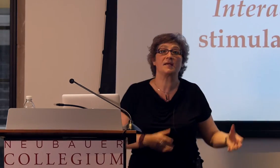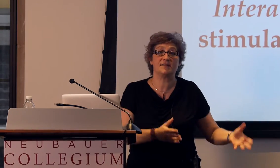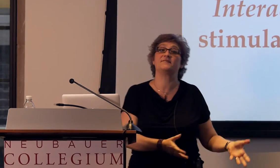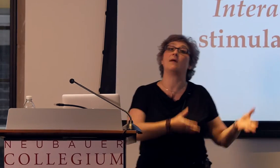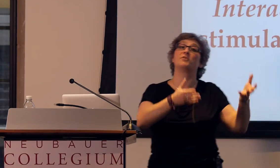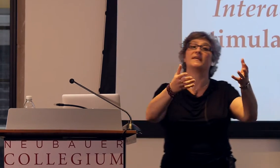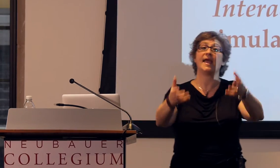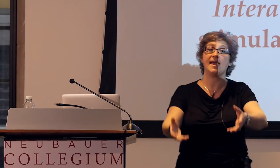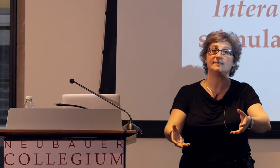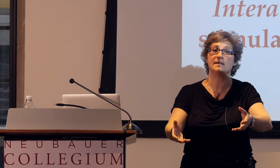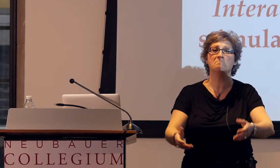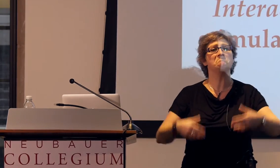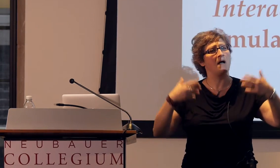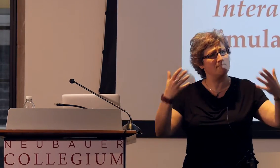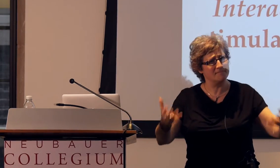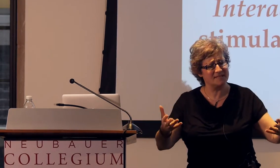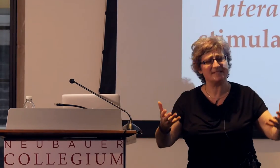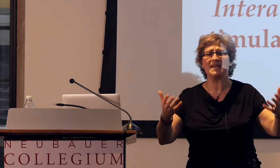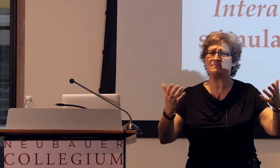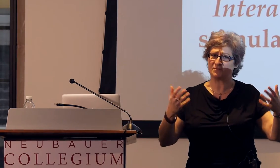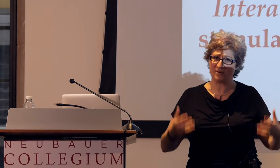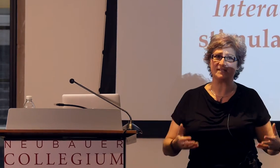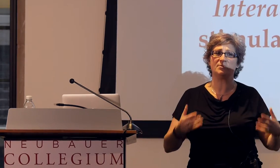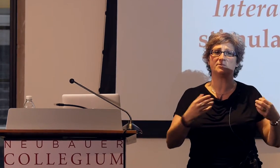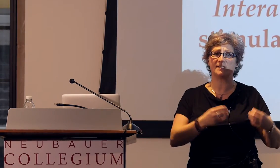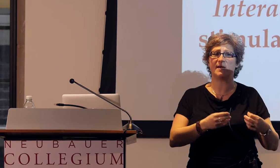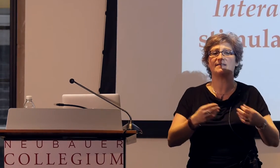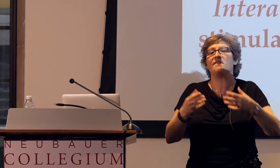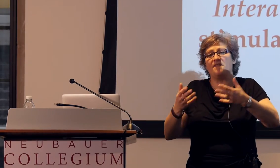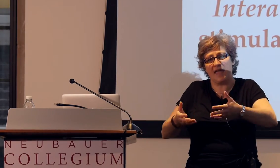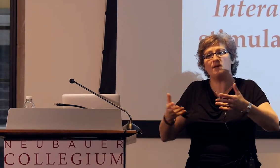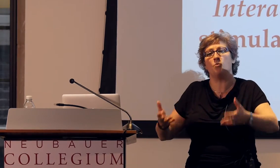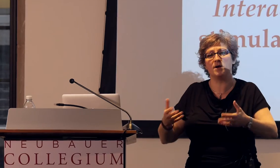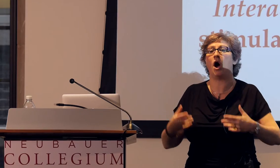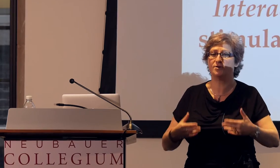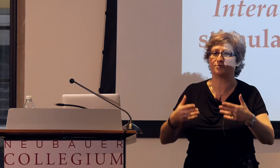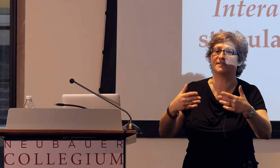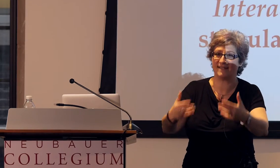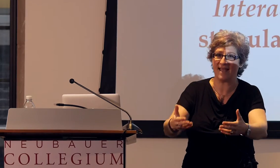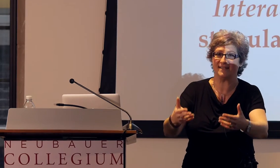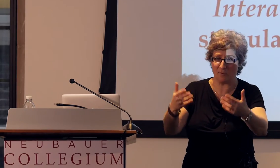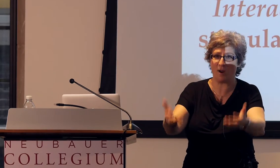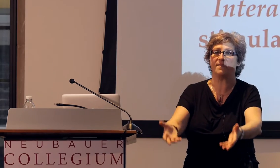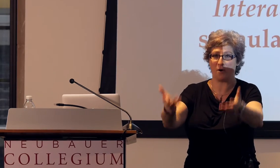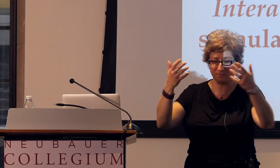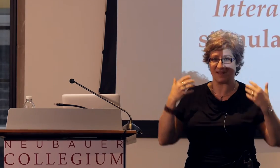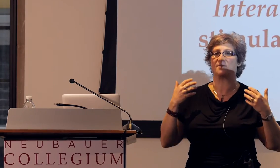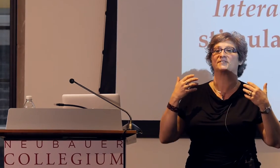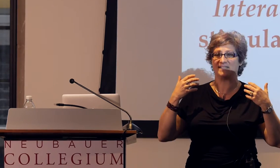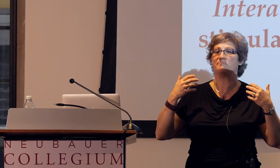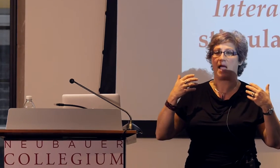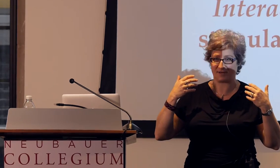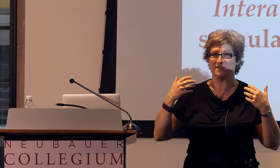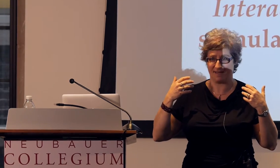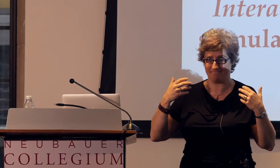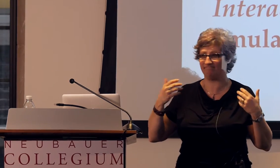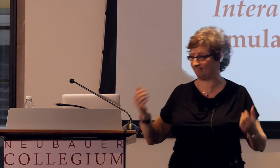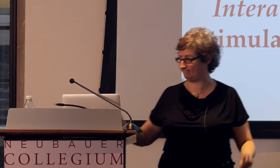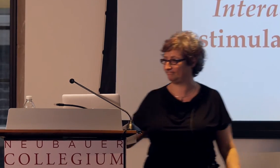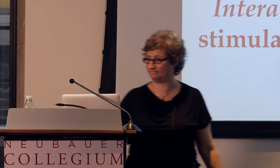Because if that were the case, seems reasonable to expect that they would understand it when the homesigner says it back to them.